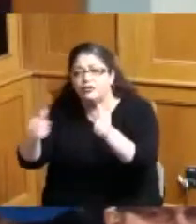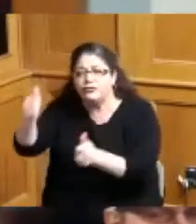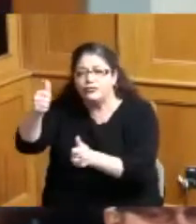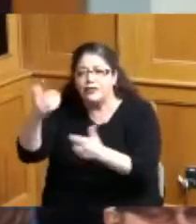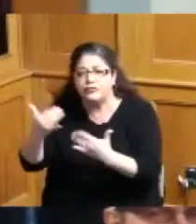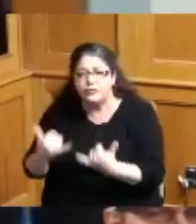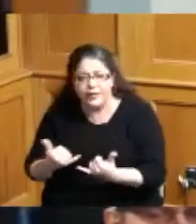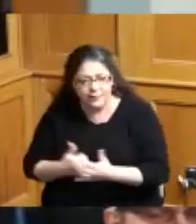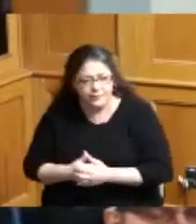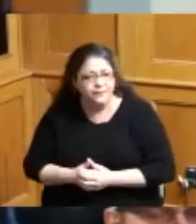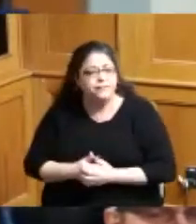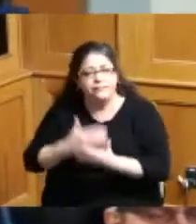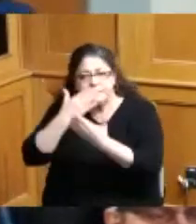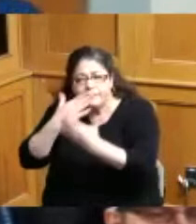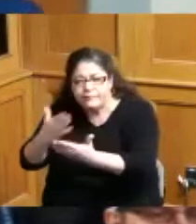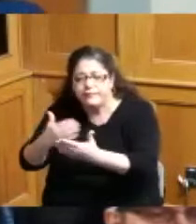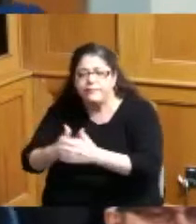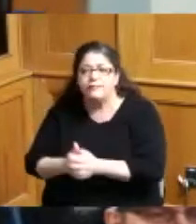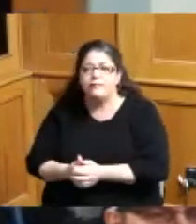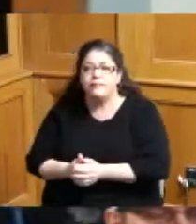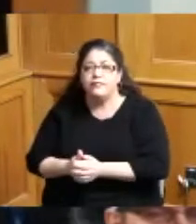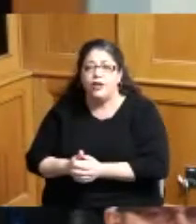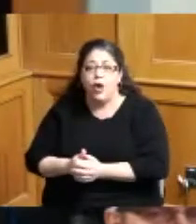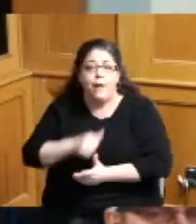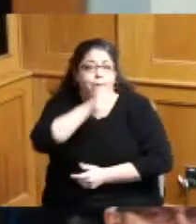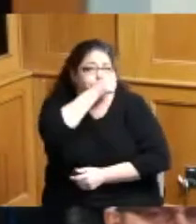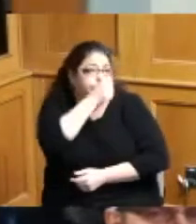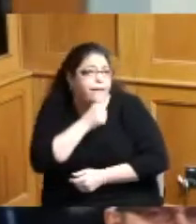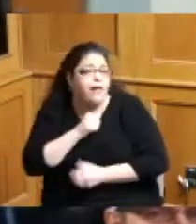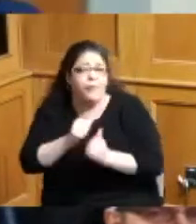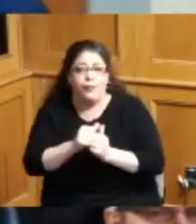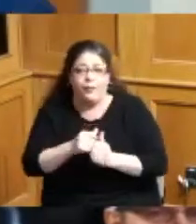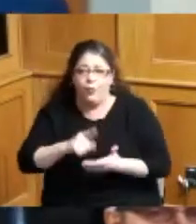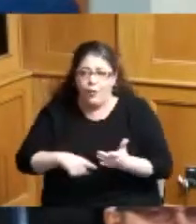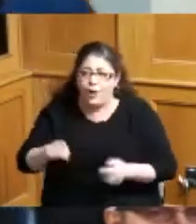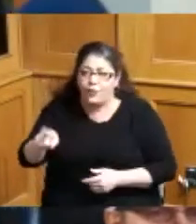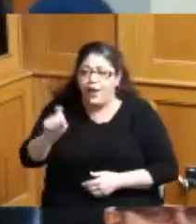for you know putting up with what you got to put up to and then I want to